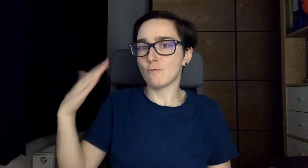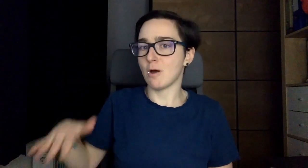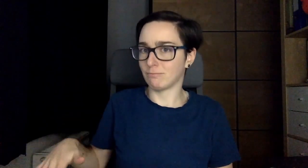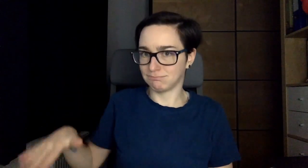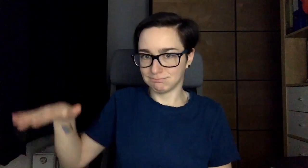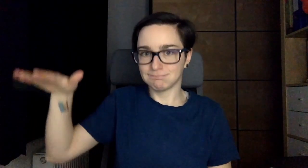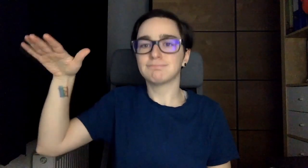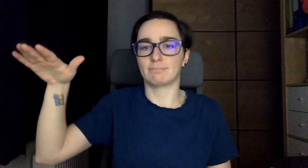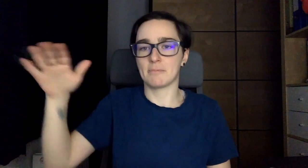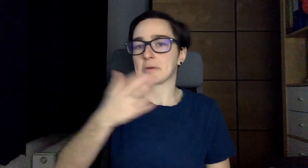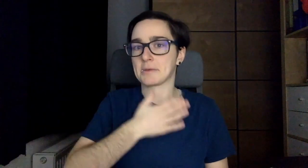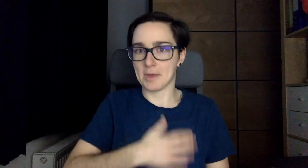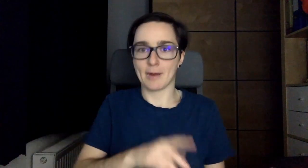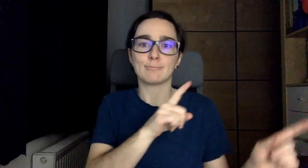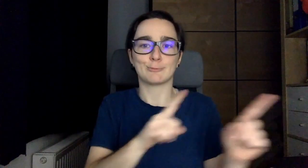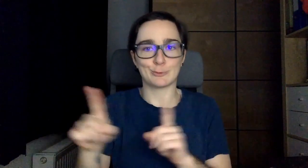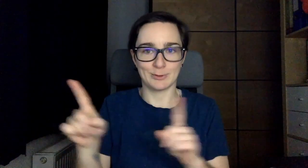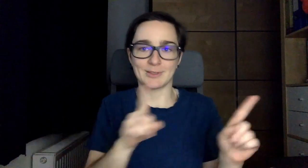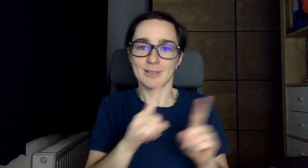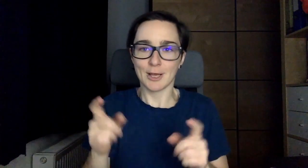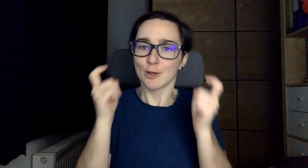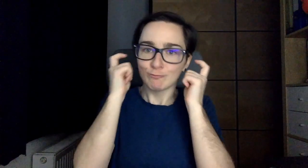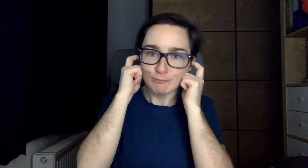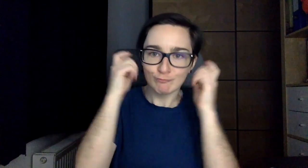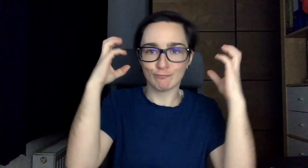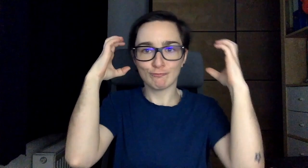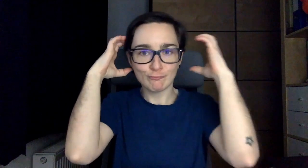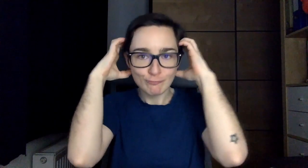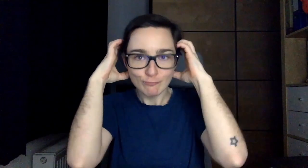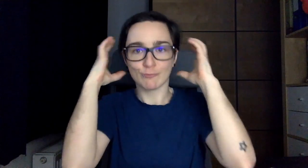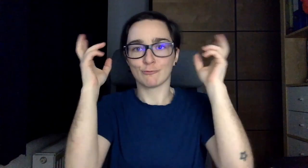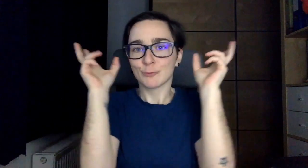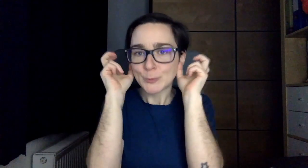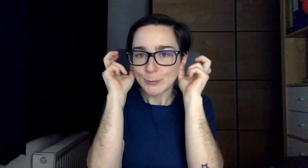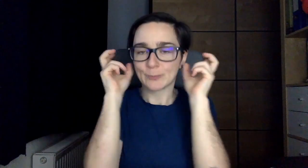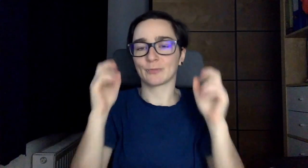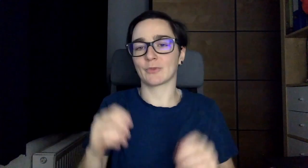When I was growing up I liked to listen to music with big headphones.